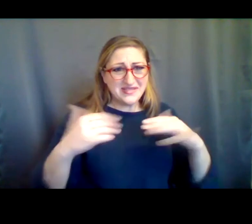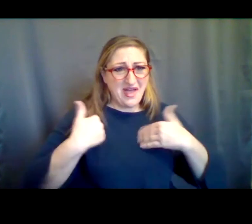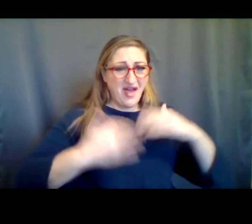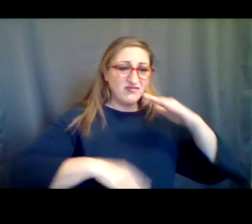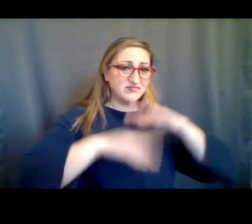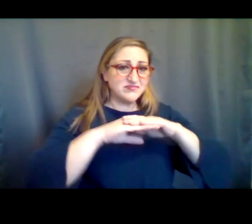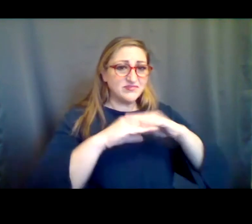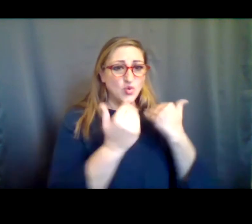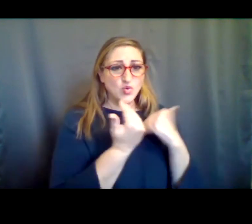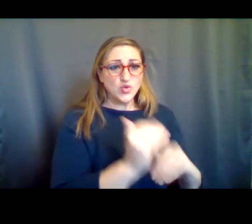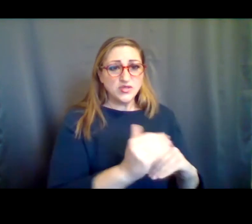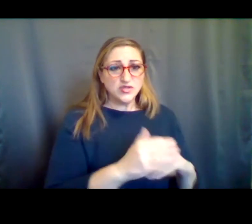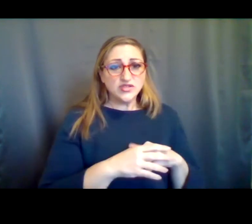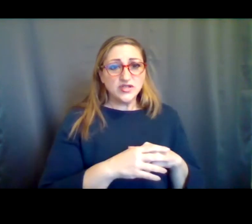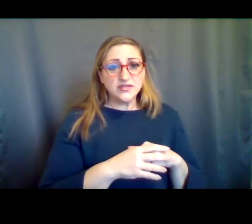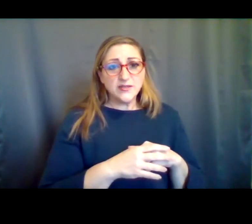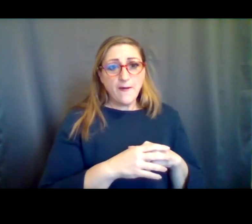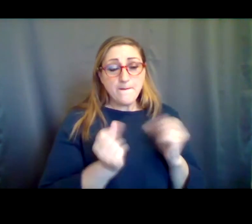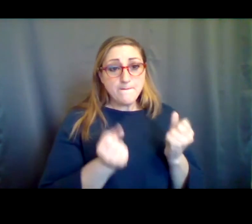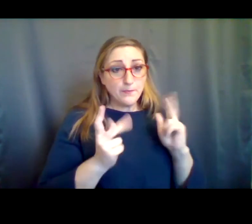restrictions